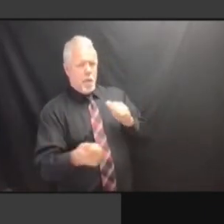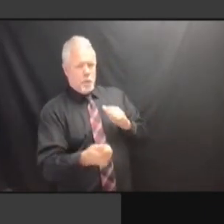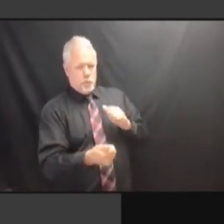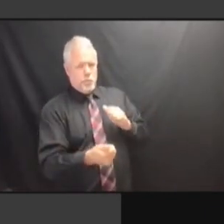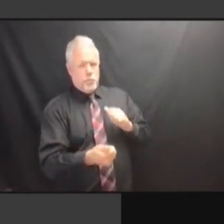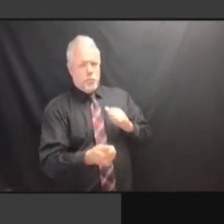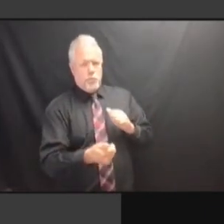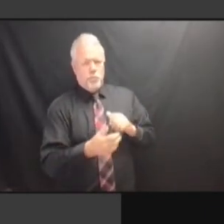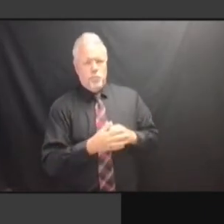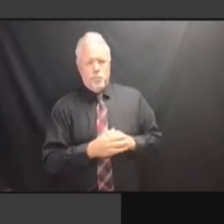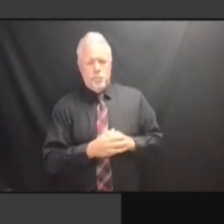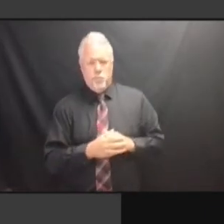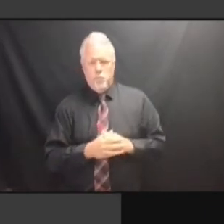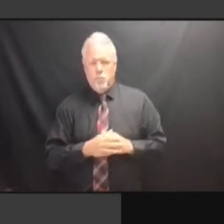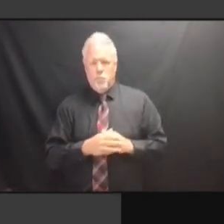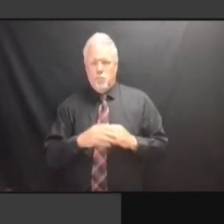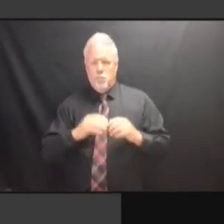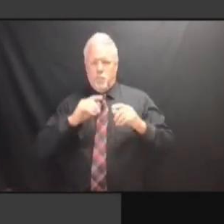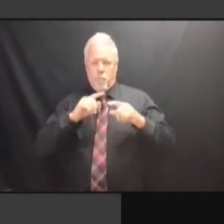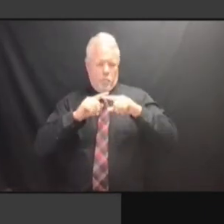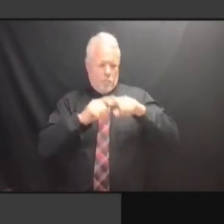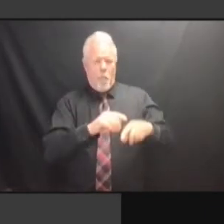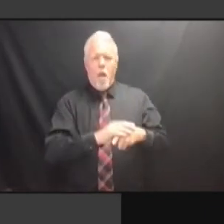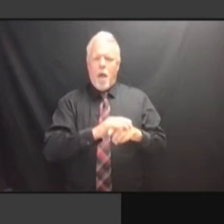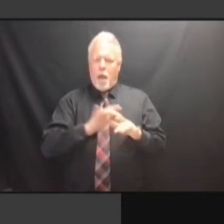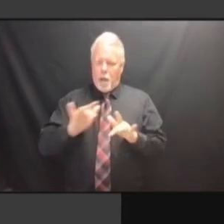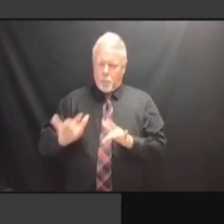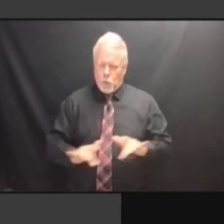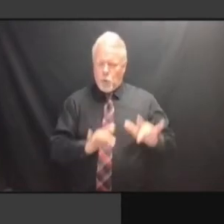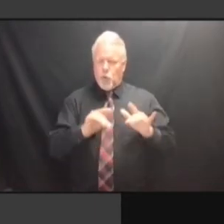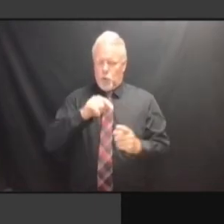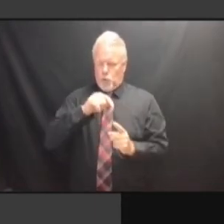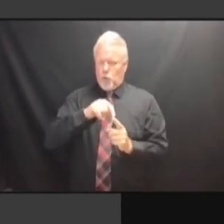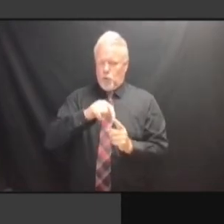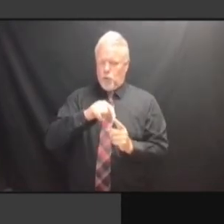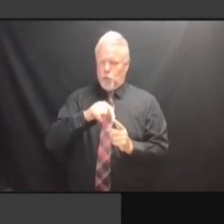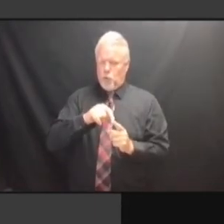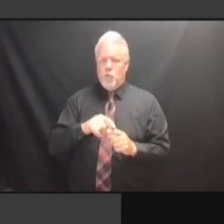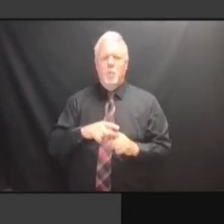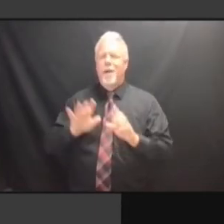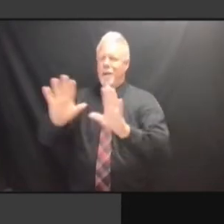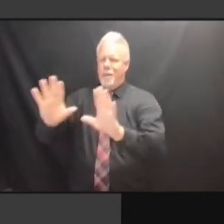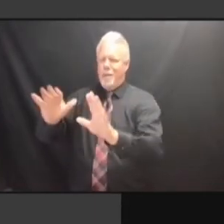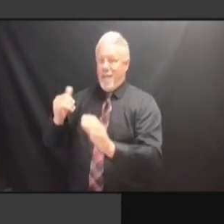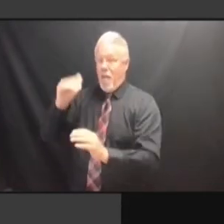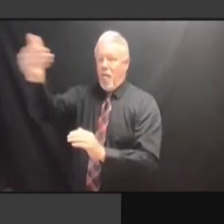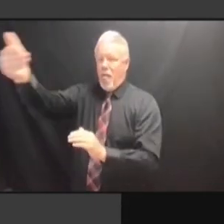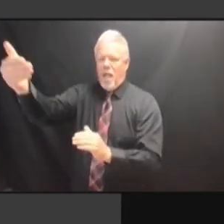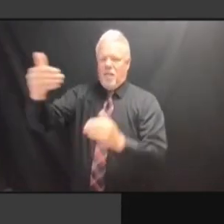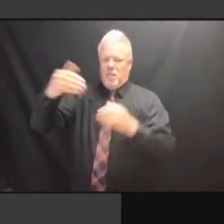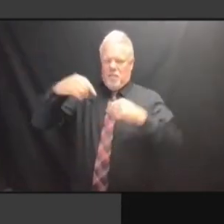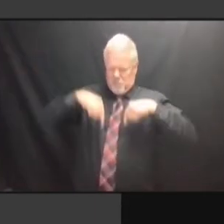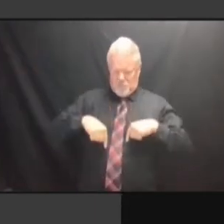INFRASTRUCTURE. BUT I'VE GOT TO DEAL WITH INFRASTRUCTURE. BUT I'VE GOT TO DEAL WITH HERE BUT I'VE GOT TO DEAL WITH HERE BUT I'VE GOT TO DEAL WITH HERE AND BUT I'VE GOT TO DEAL WITH HERE AND NOW. AND NOW. AND NOW. SO AND NOW. SO FOR AND NOW. SO FOR NOW, AND NOW. SO FOR NOW, WE'VE AND NOW. SO FOR NOW, WE'VE GOT AND NOW. SO FOR NOW, WE'VE GOT TO AND NOW. SO FOR NOW, WE'VE GOT TO PLAN SO FOR NOW, WE'VE GOT TO PLAN SO FOR NOW, WE'VE GOT TO PLAN FOR SO FOR NOW, WE'VE GOT TO PLAN FOR THAT. FOR THAT. FOR THAT. BUT FOR THAT. BUT THEN FOR THAT. BUT THEN IS